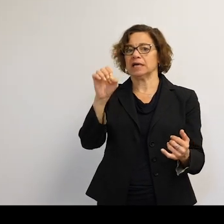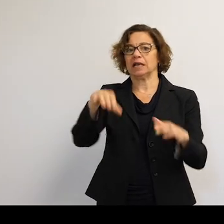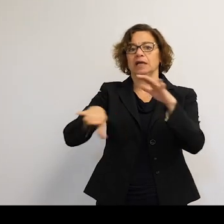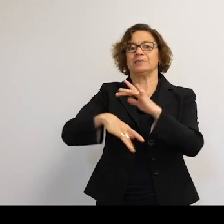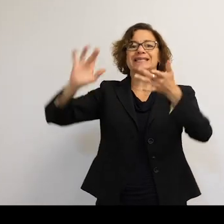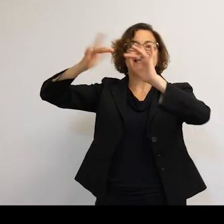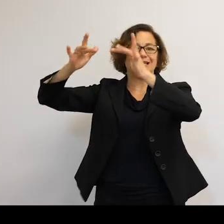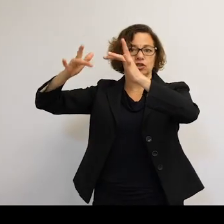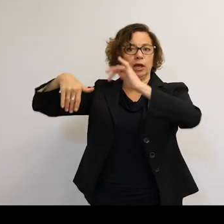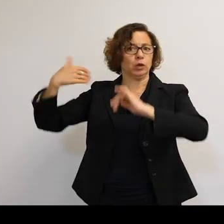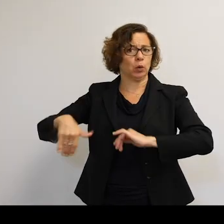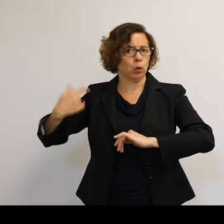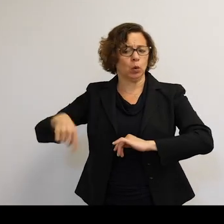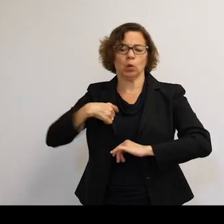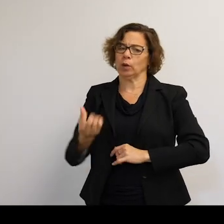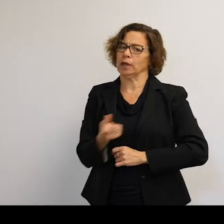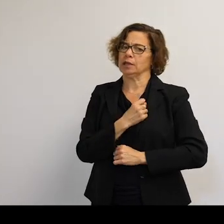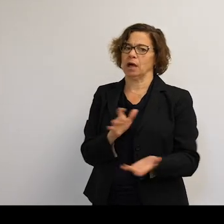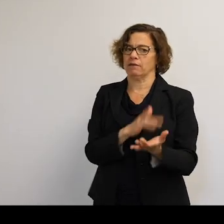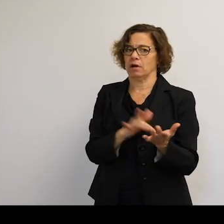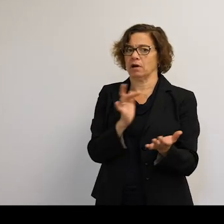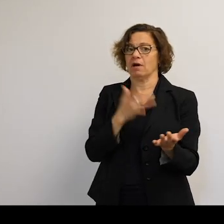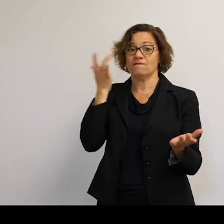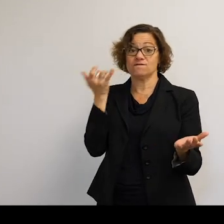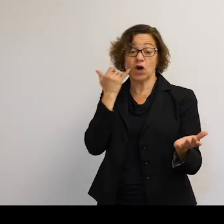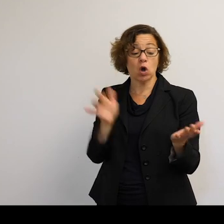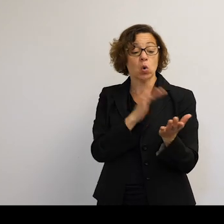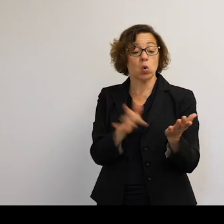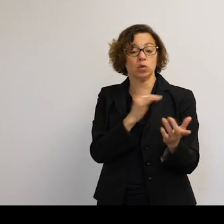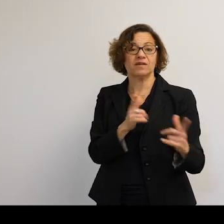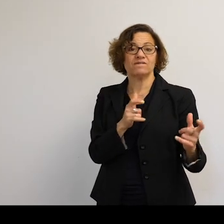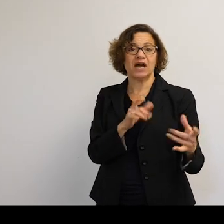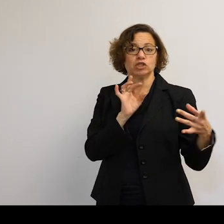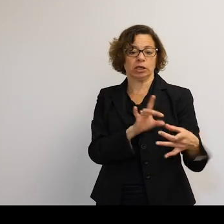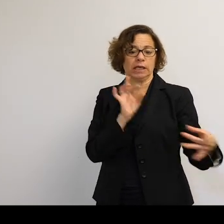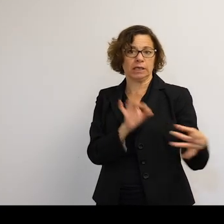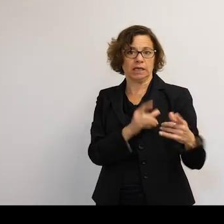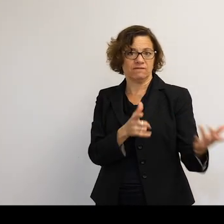So we all like to use our smart phones. We all want better and faster internet connectivity.